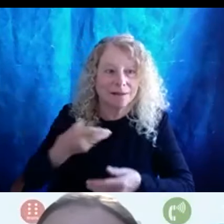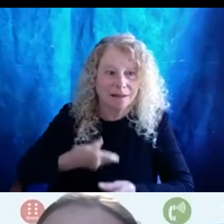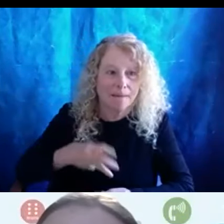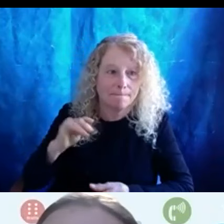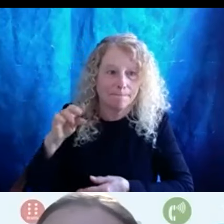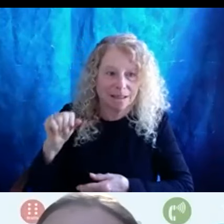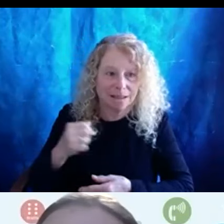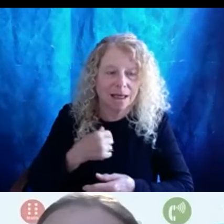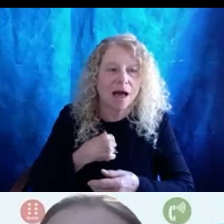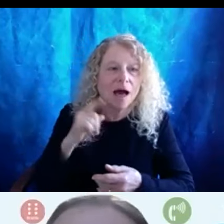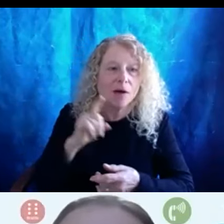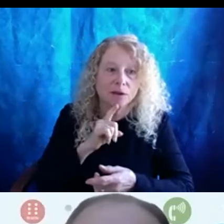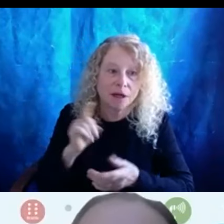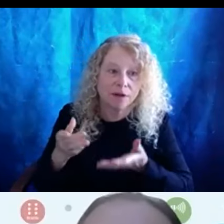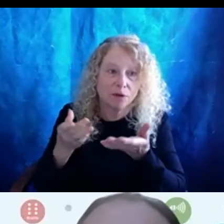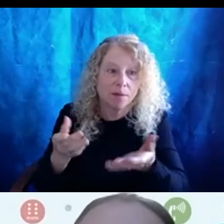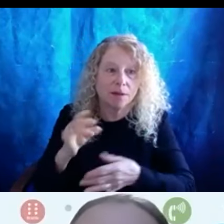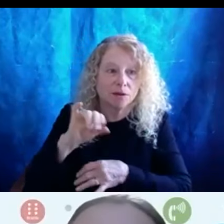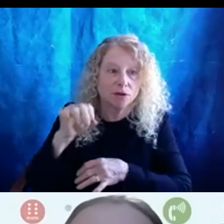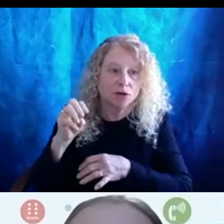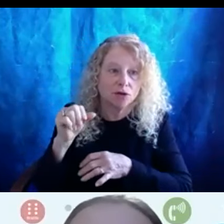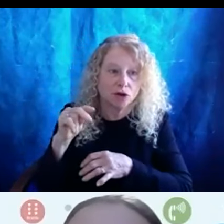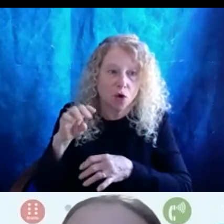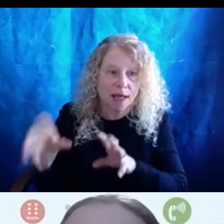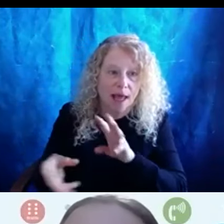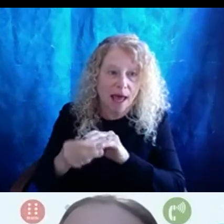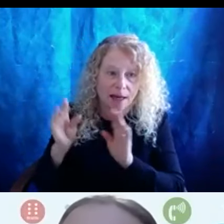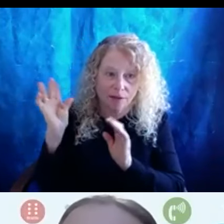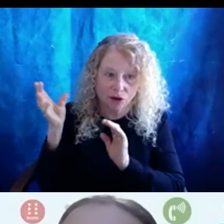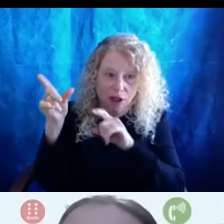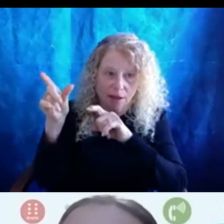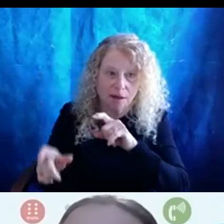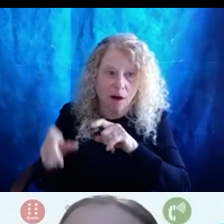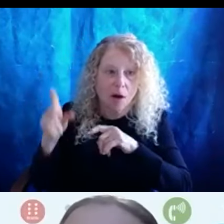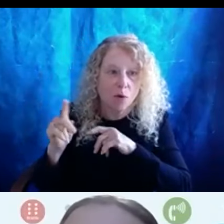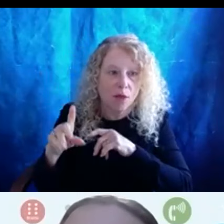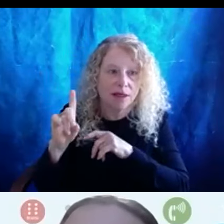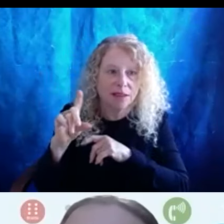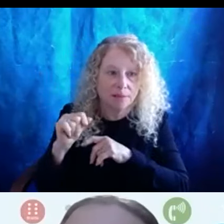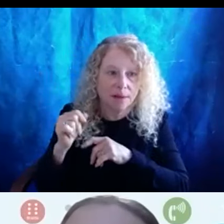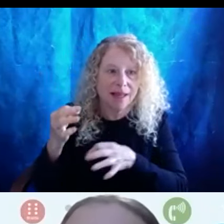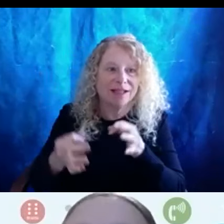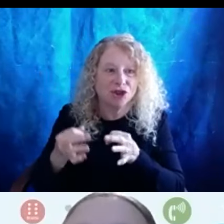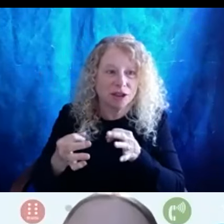recommend Joanie put in the chat about the Portland Disability Justice Collective.